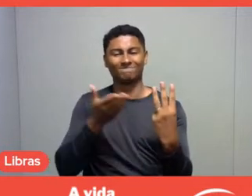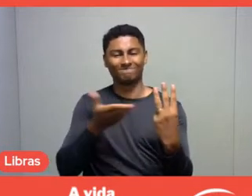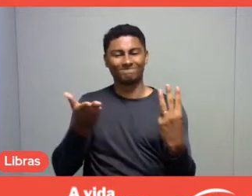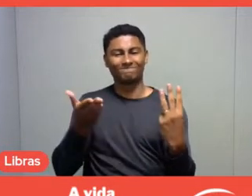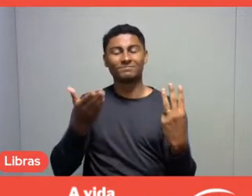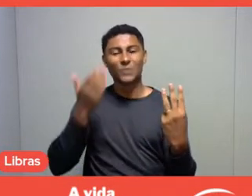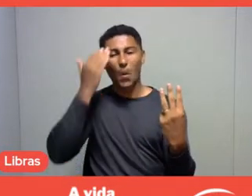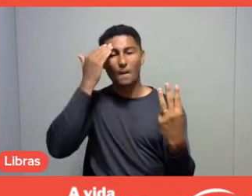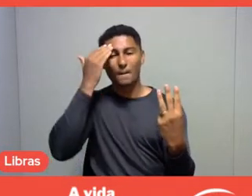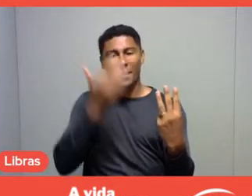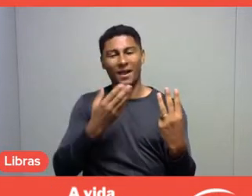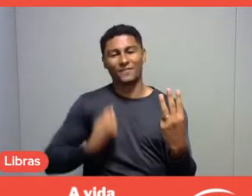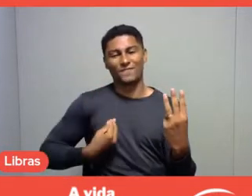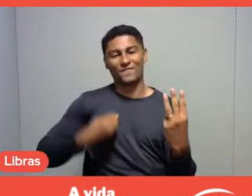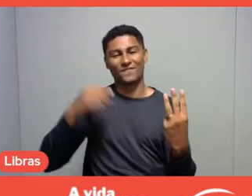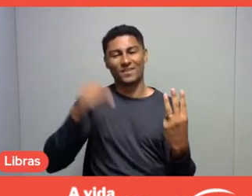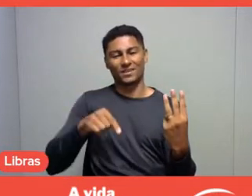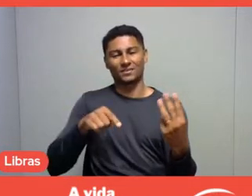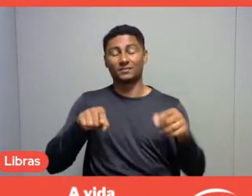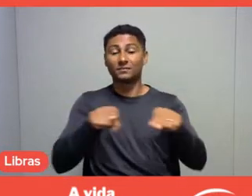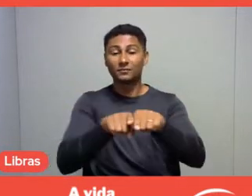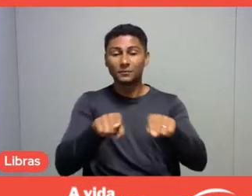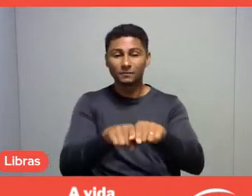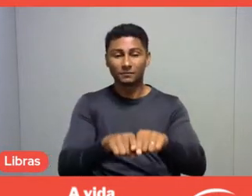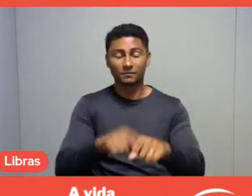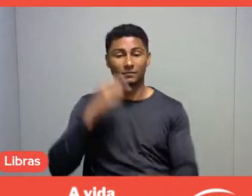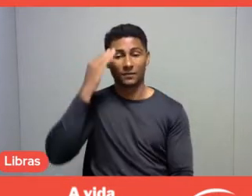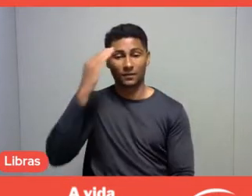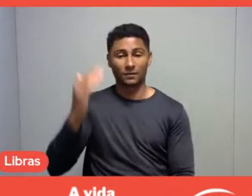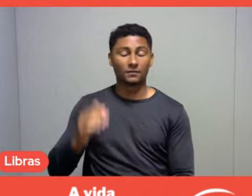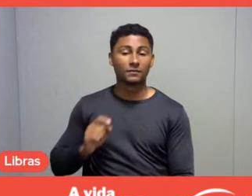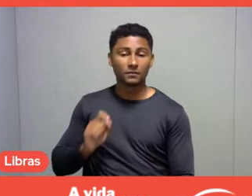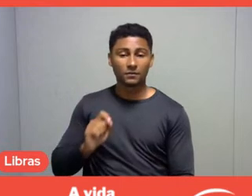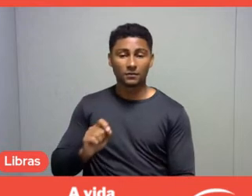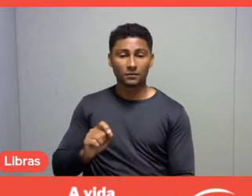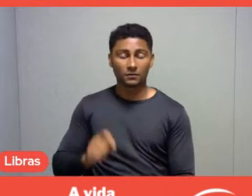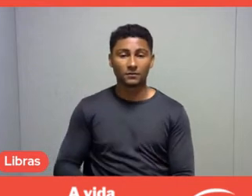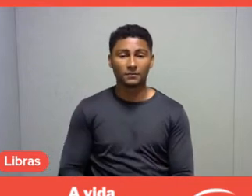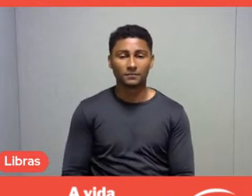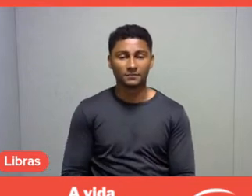I also thank you on behalf of Luiz Antônio,